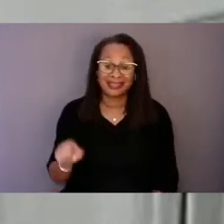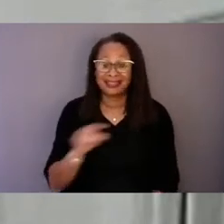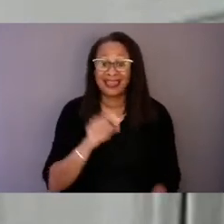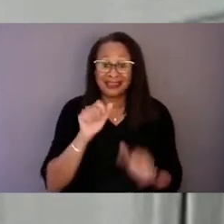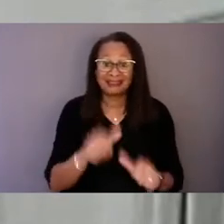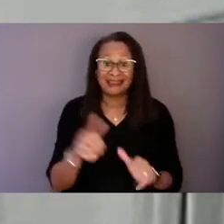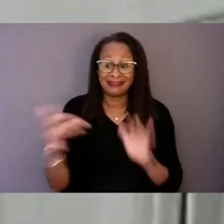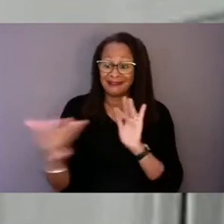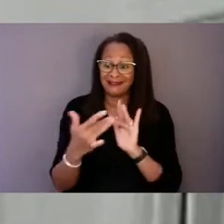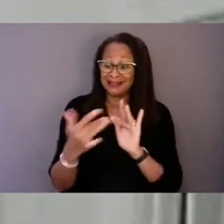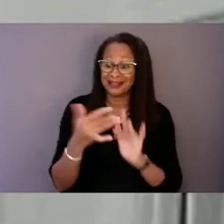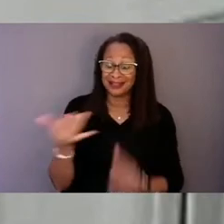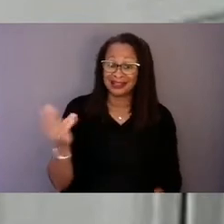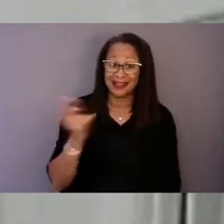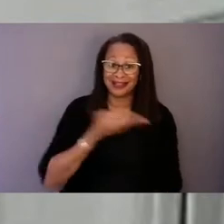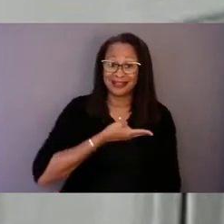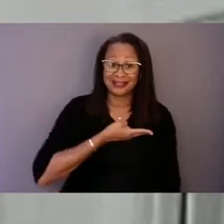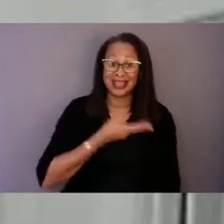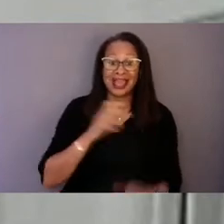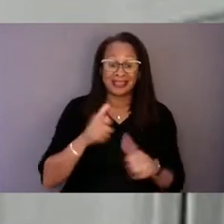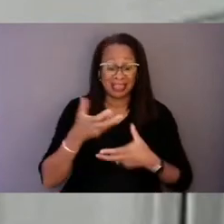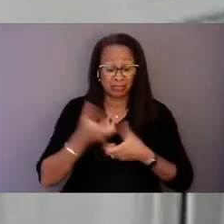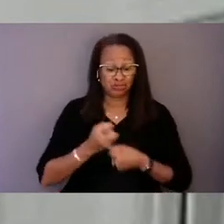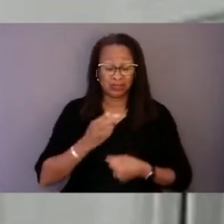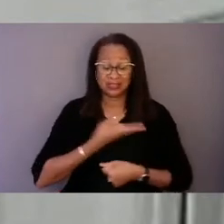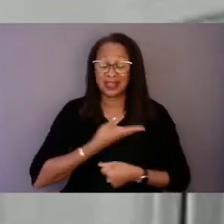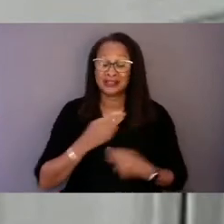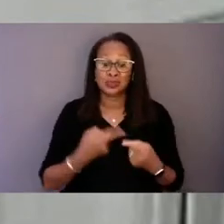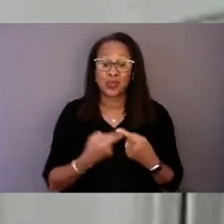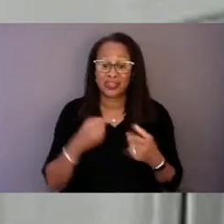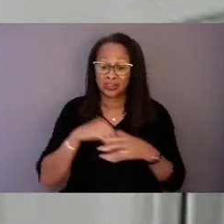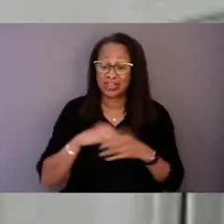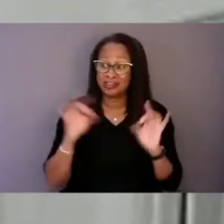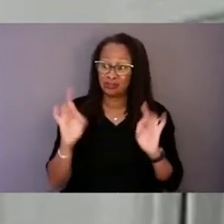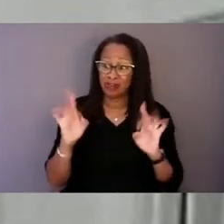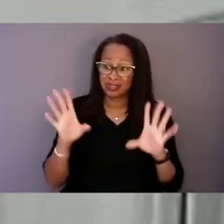that they can trust us when they are in crisis?"